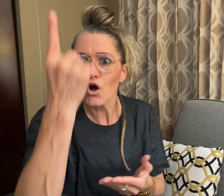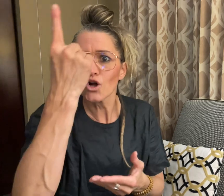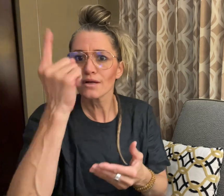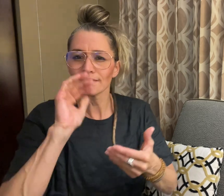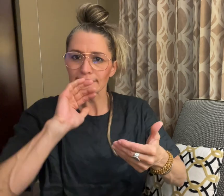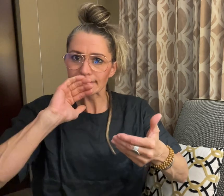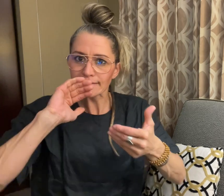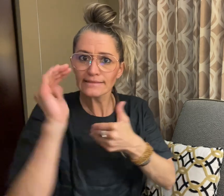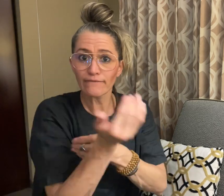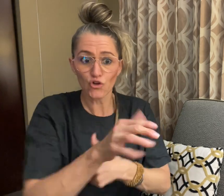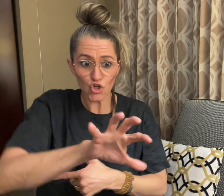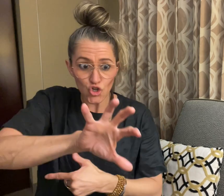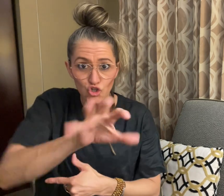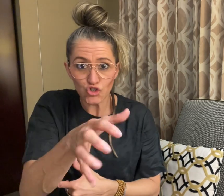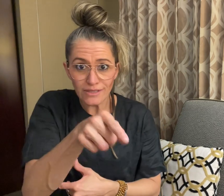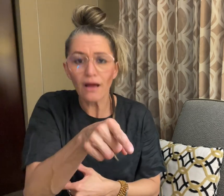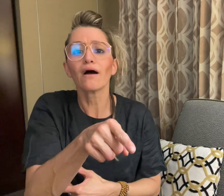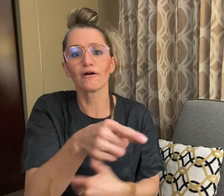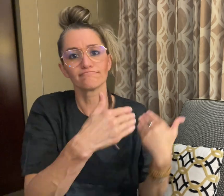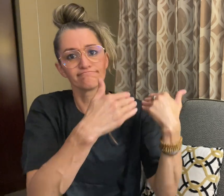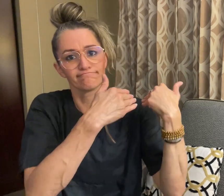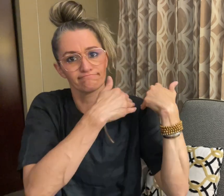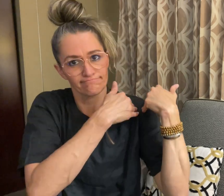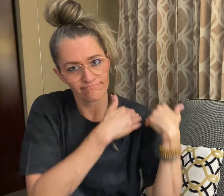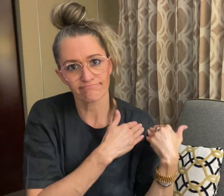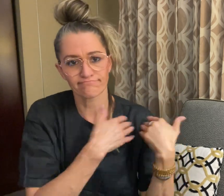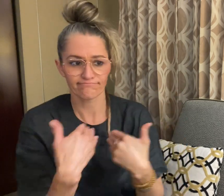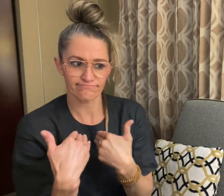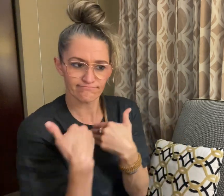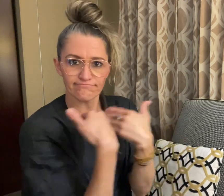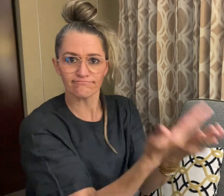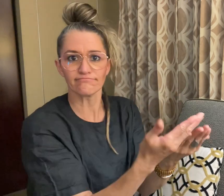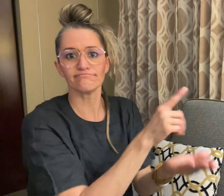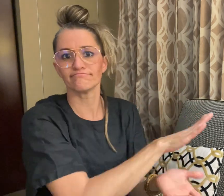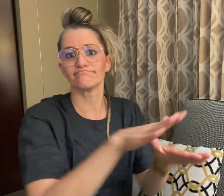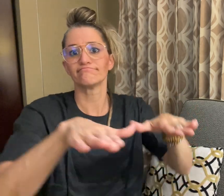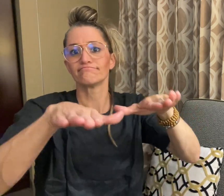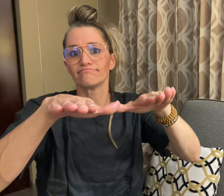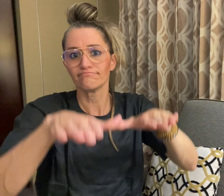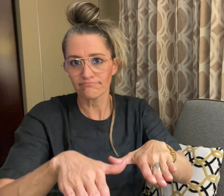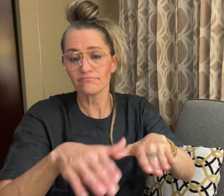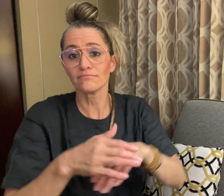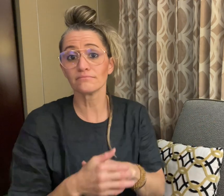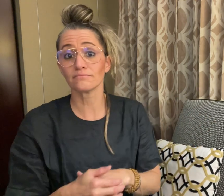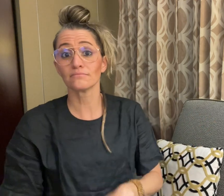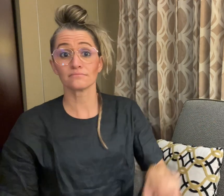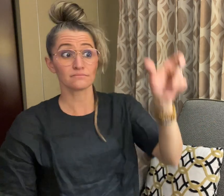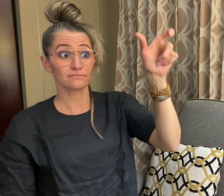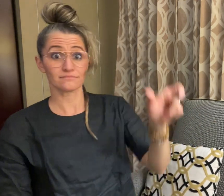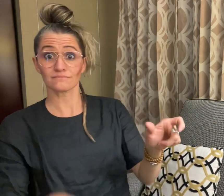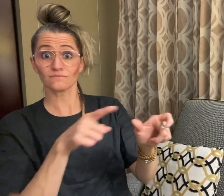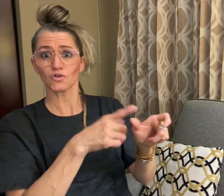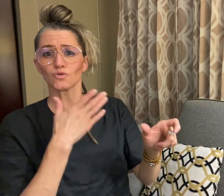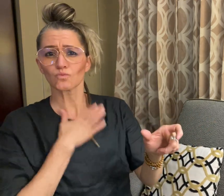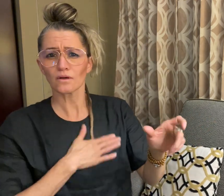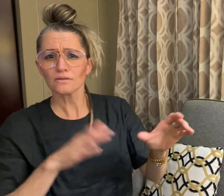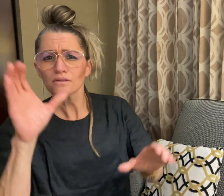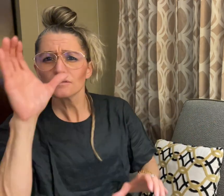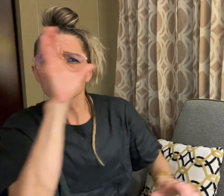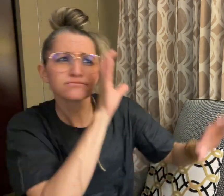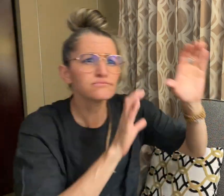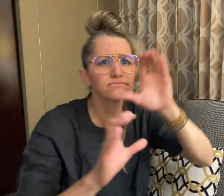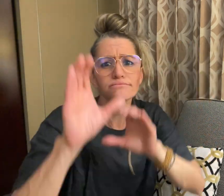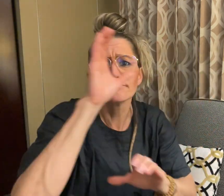arrive in. Where there is evidence that an asylum seeker